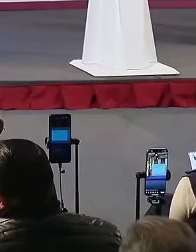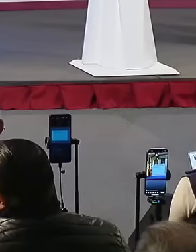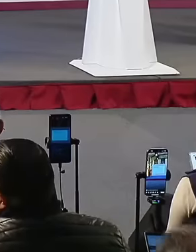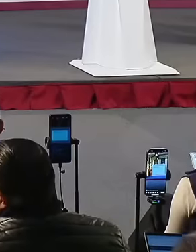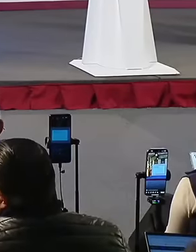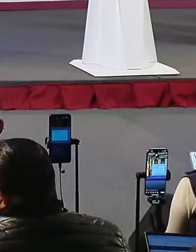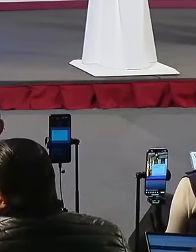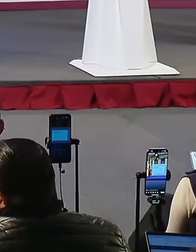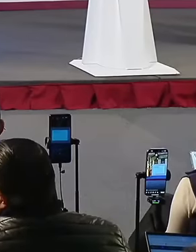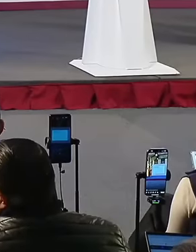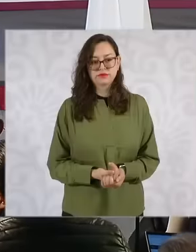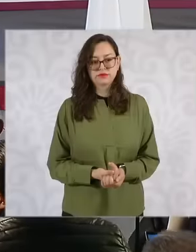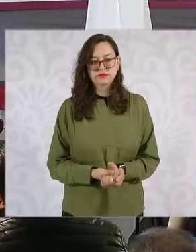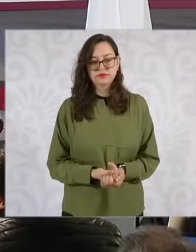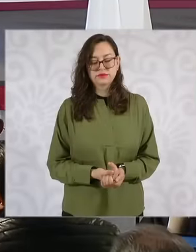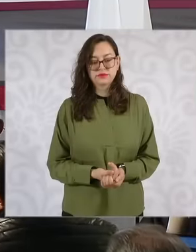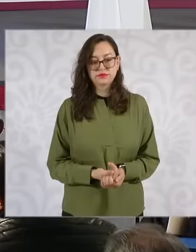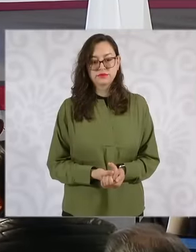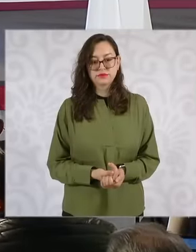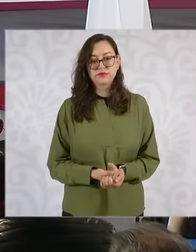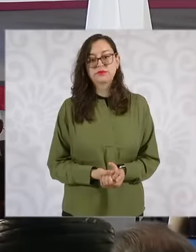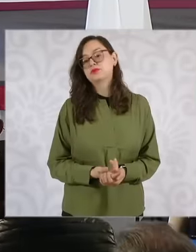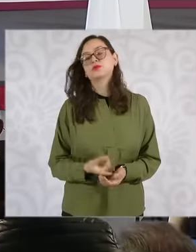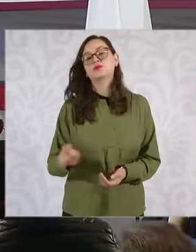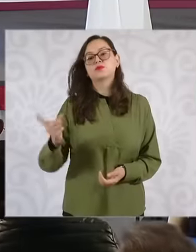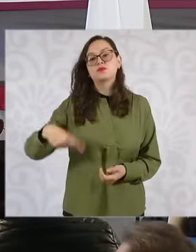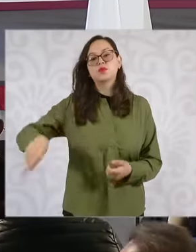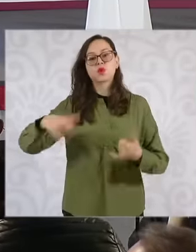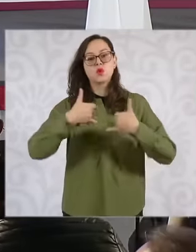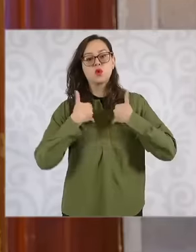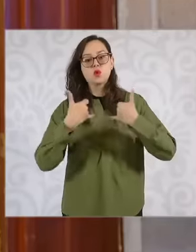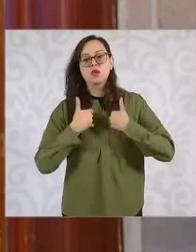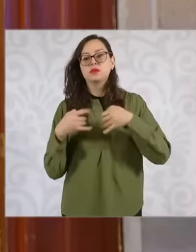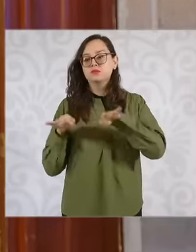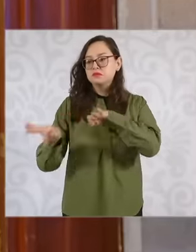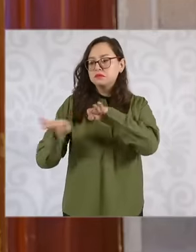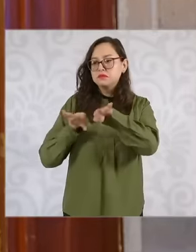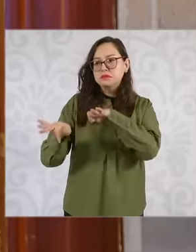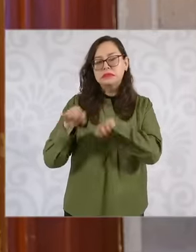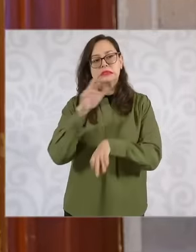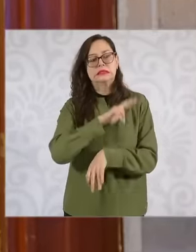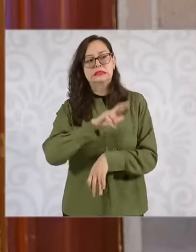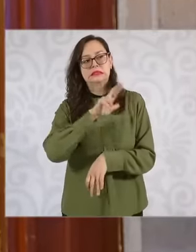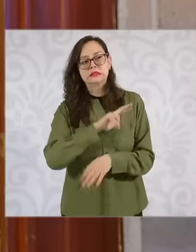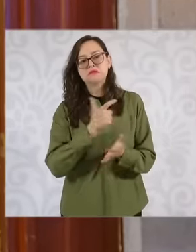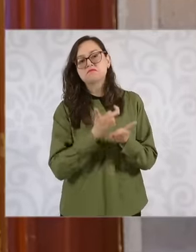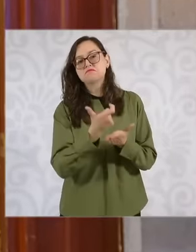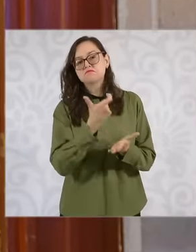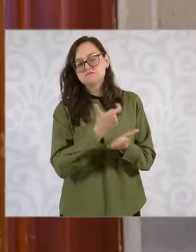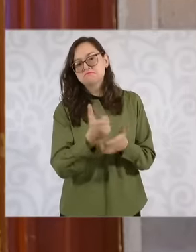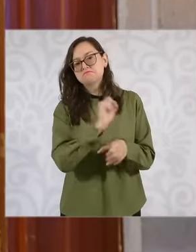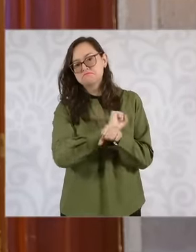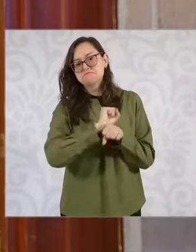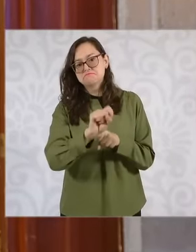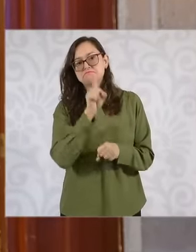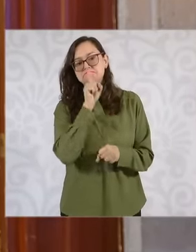young workers and for the young students a